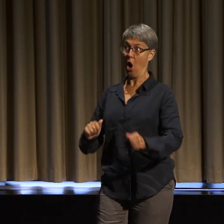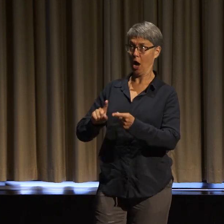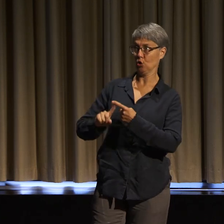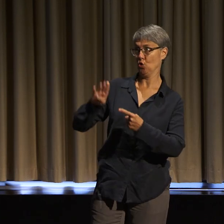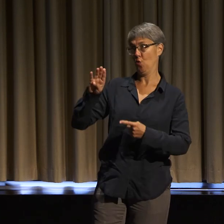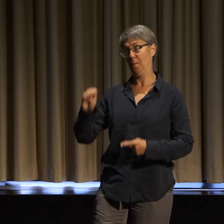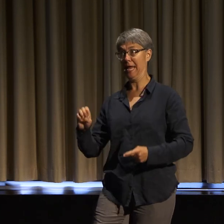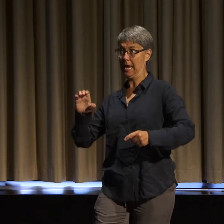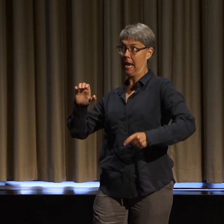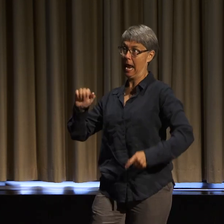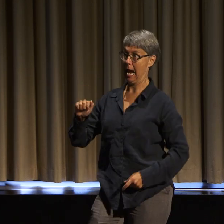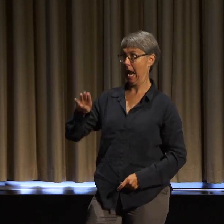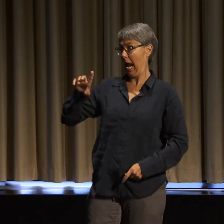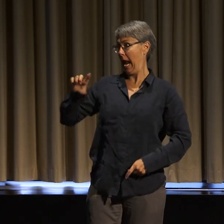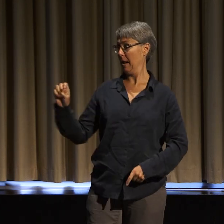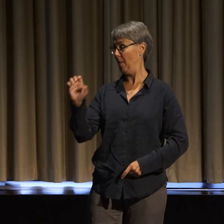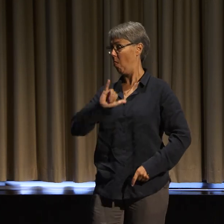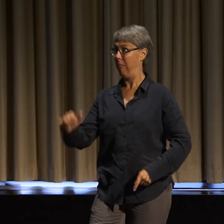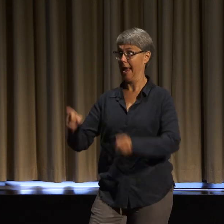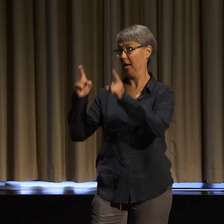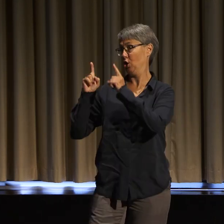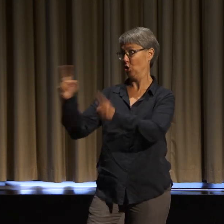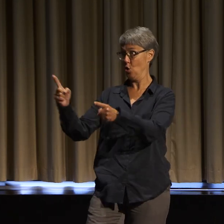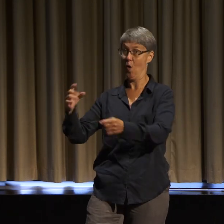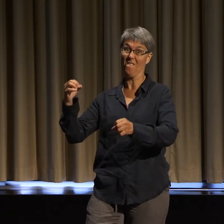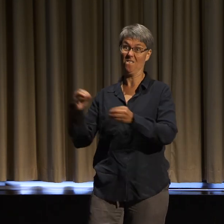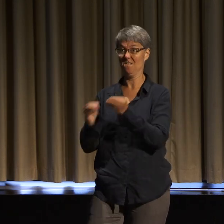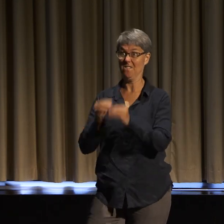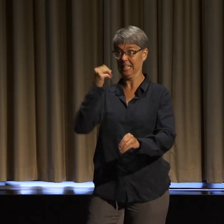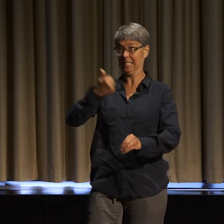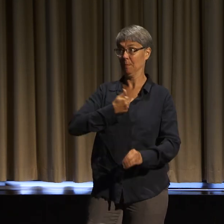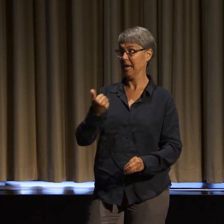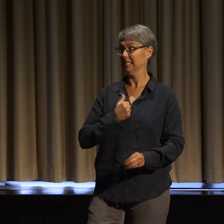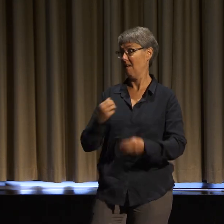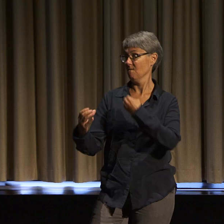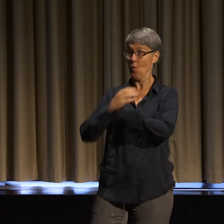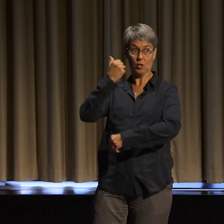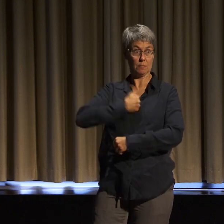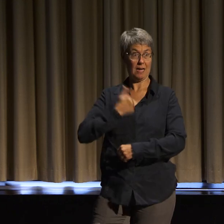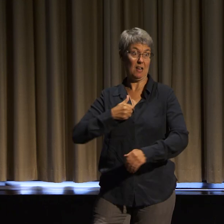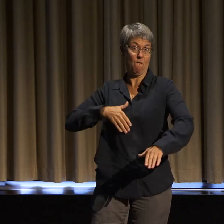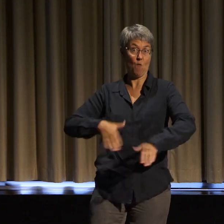trying to fix myself and walk and make my body be something other than it was, something other